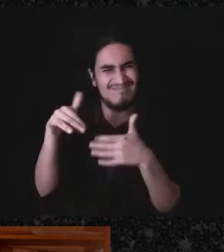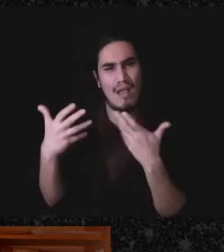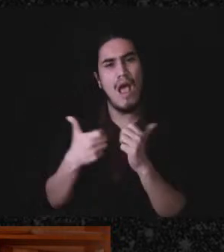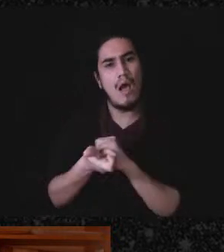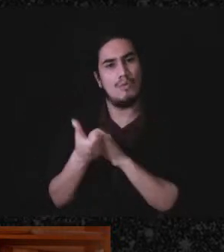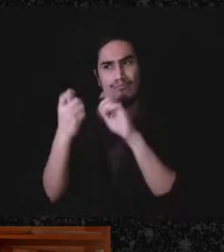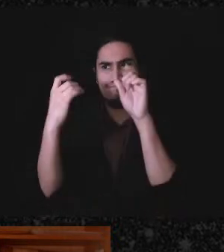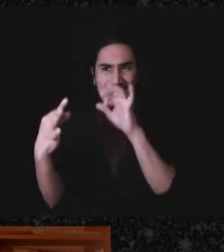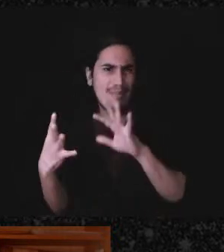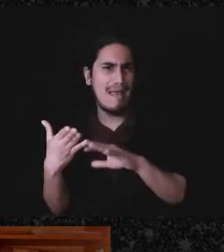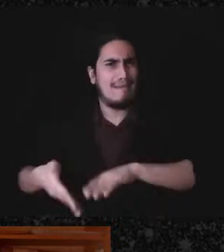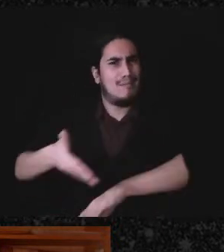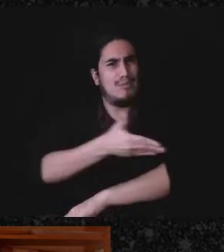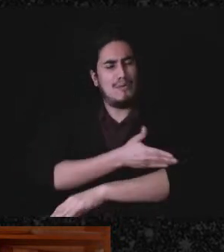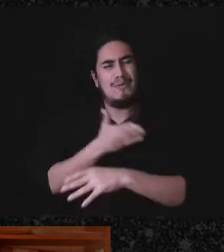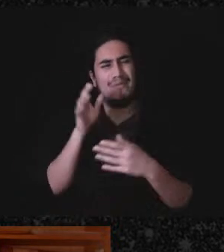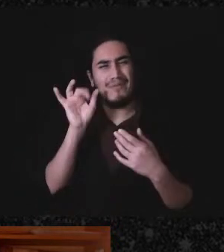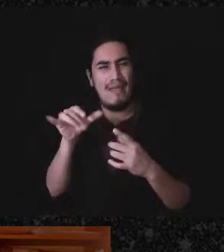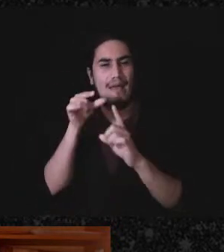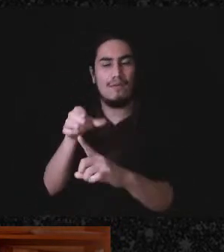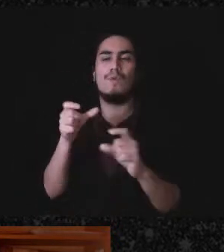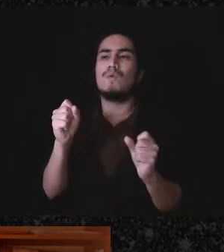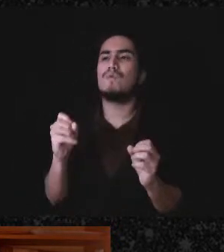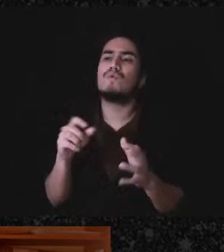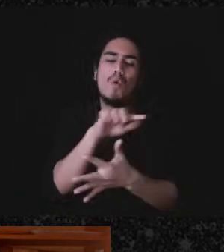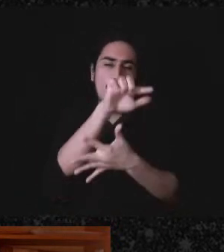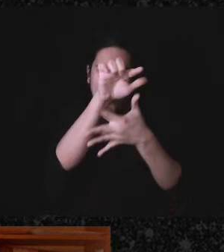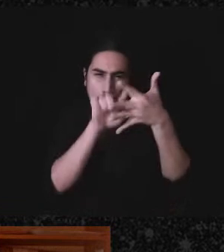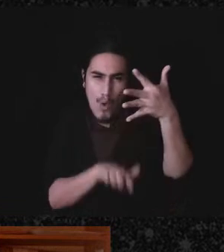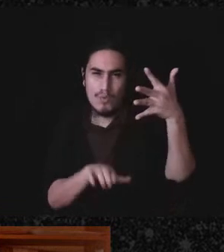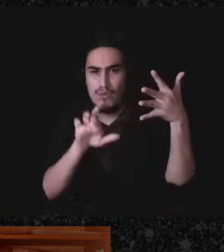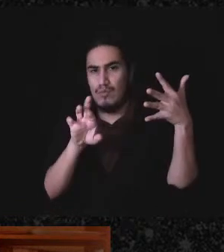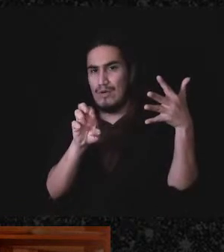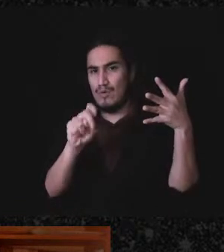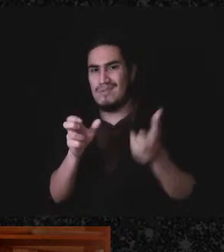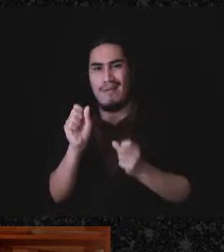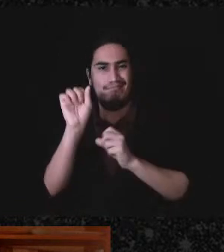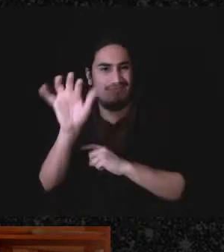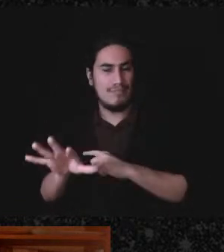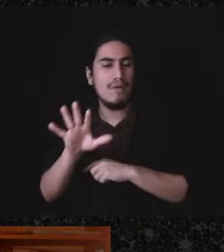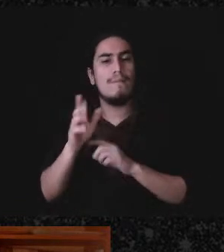so I'm just offering those two resources, and also the second half of my new book about mutual aid